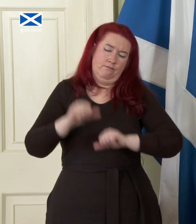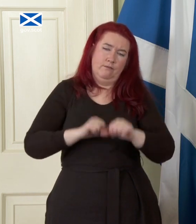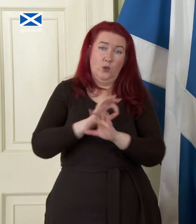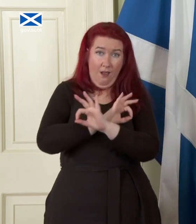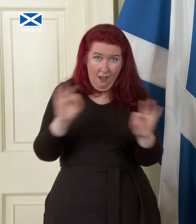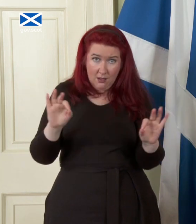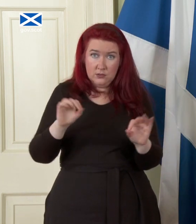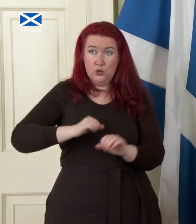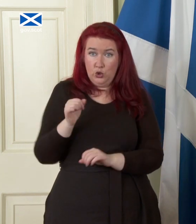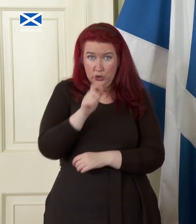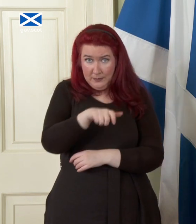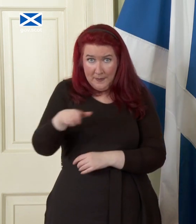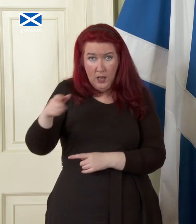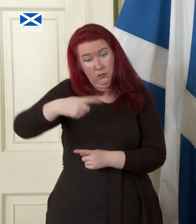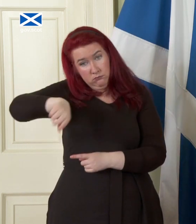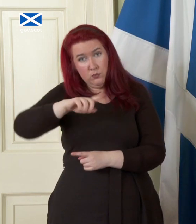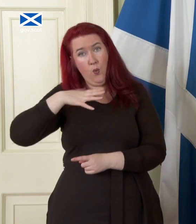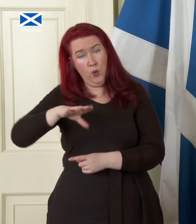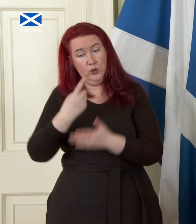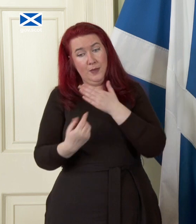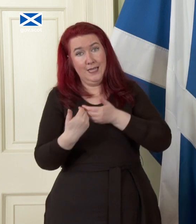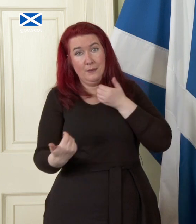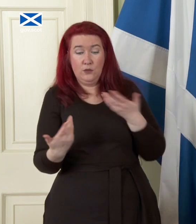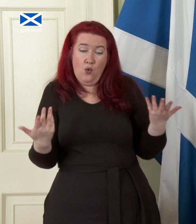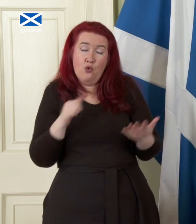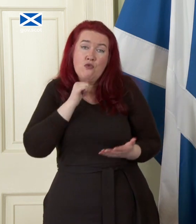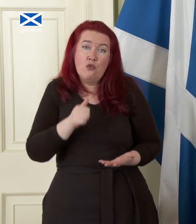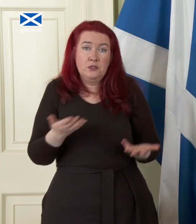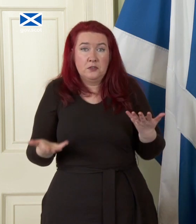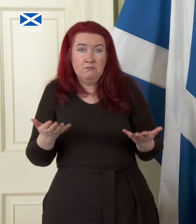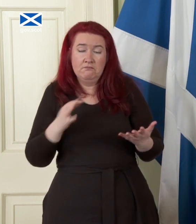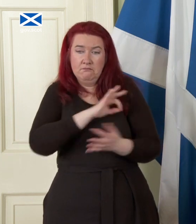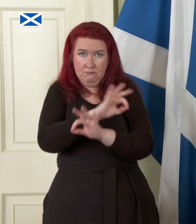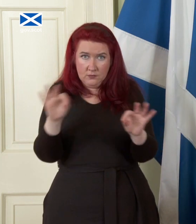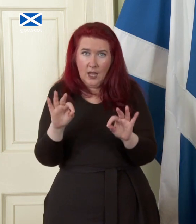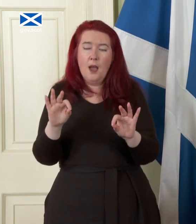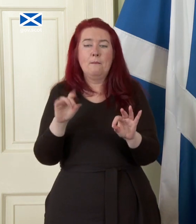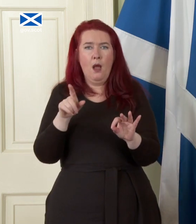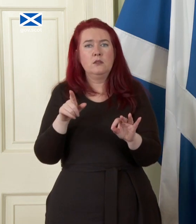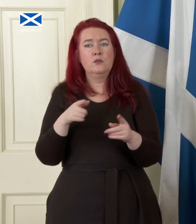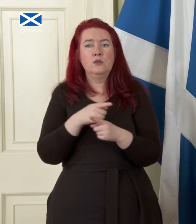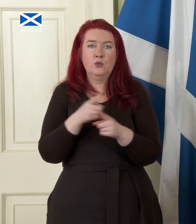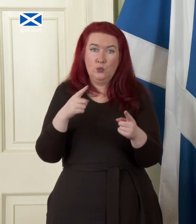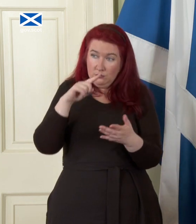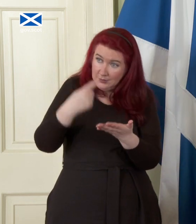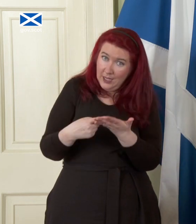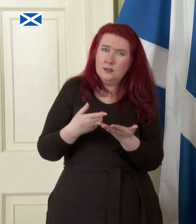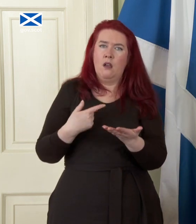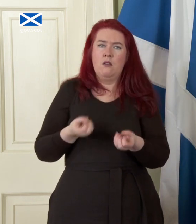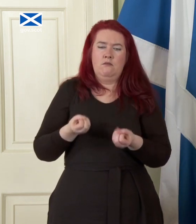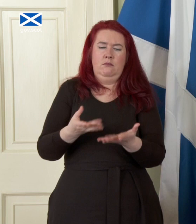whether they want to be independent or not and to furnish them with the information to